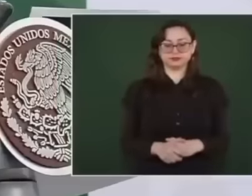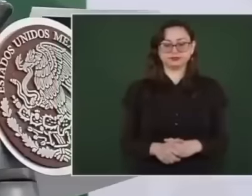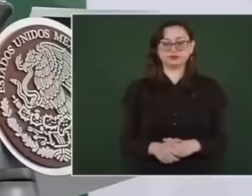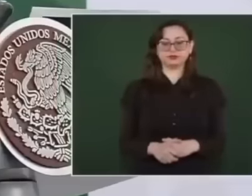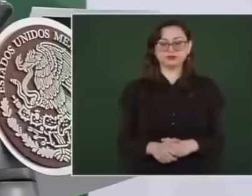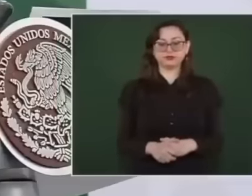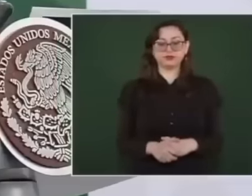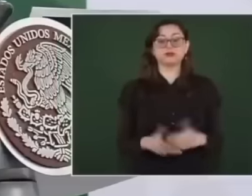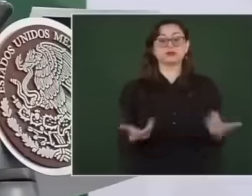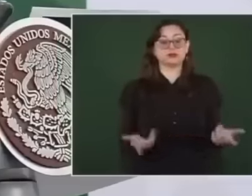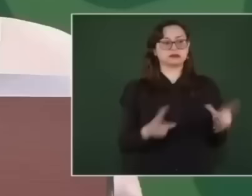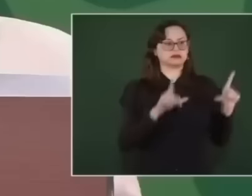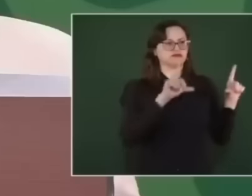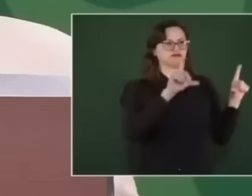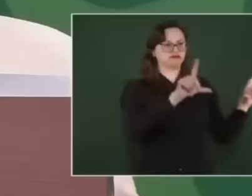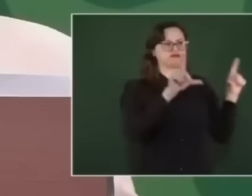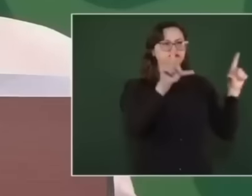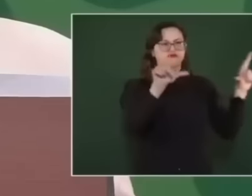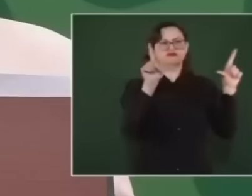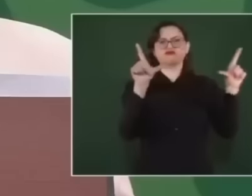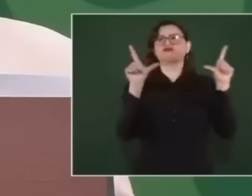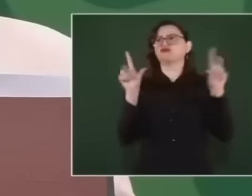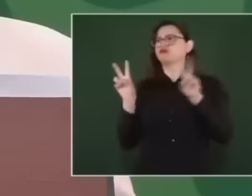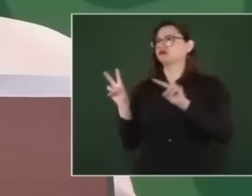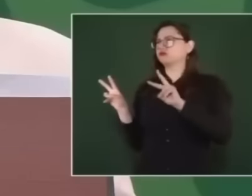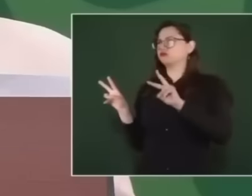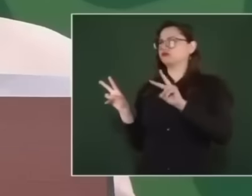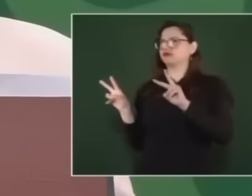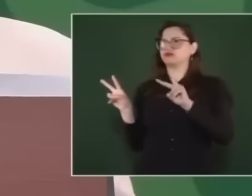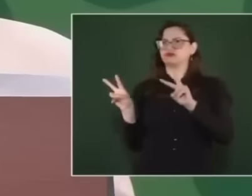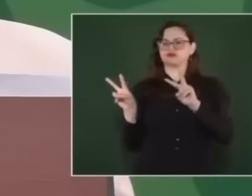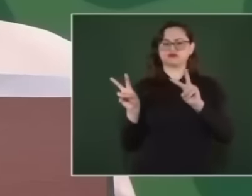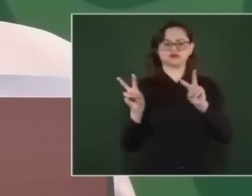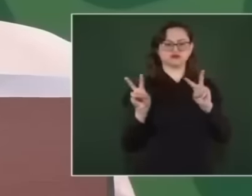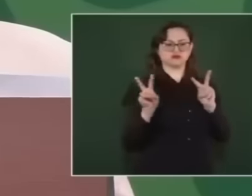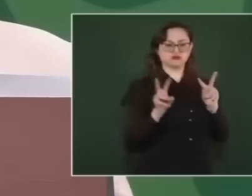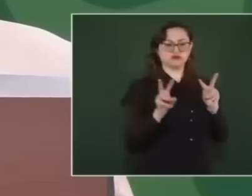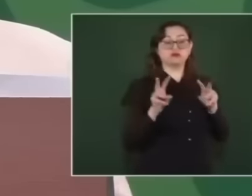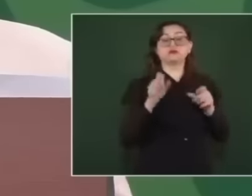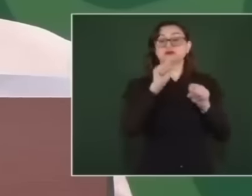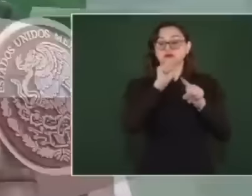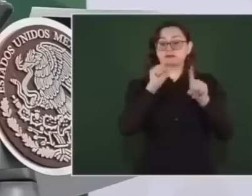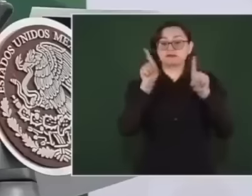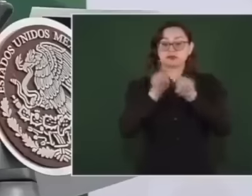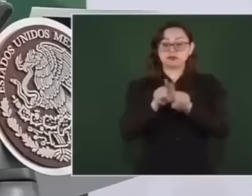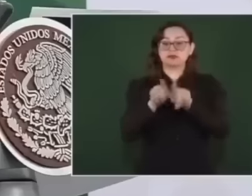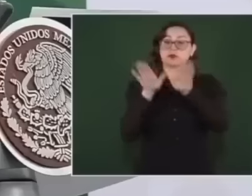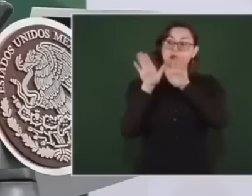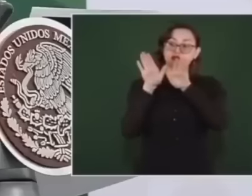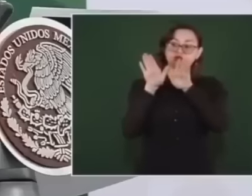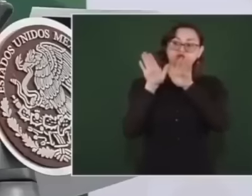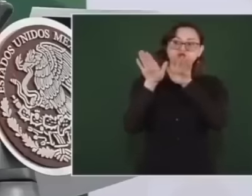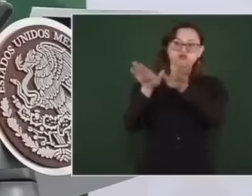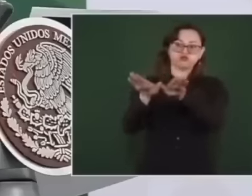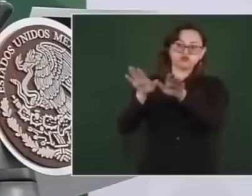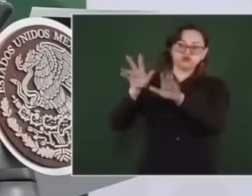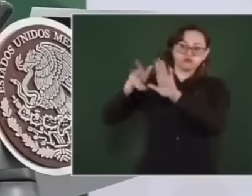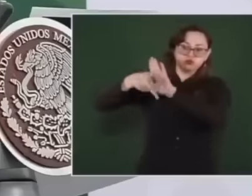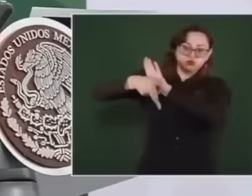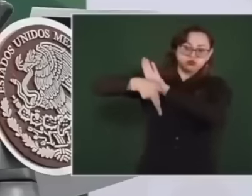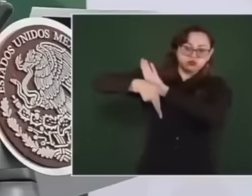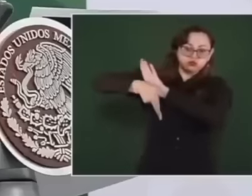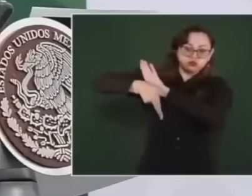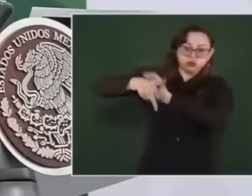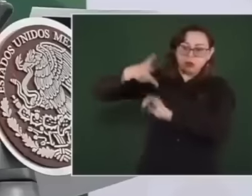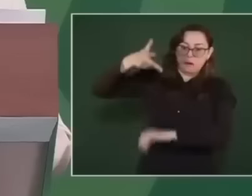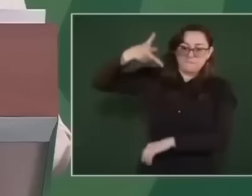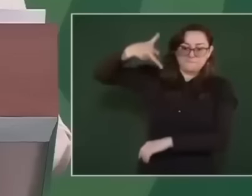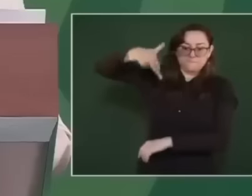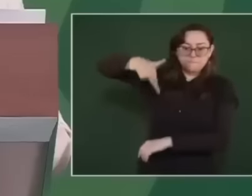monitoring screens there were links with aerial surveillance equipment to, according to this,